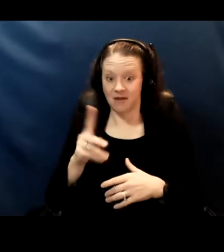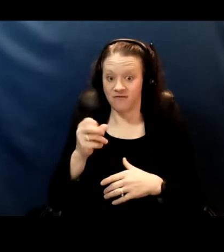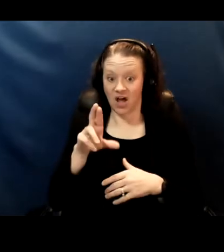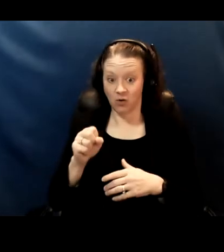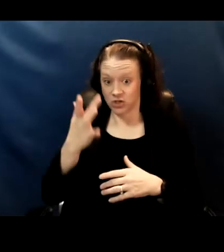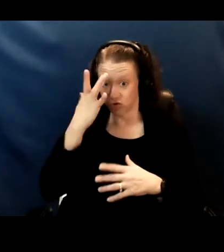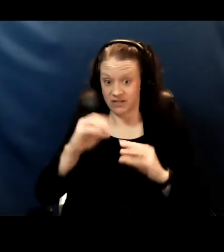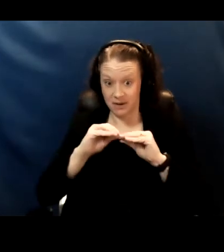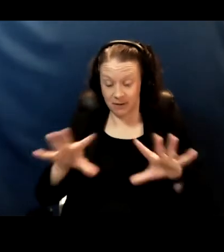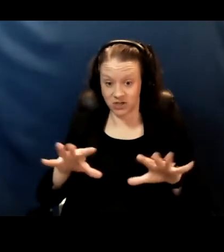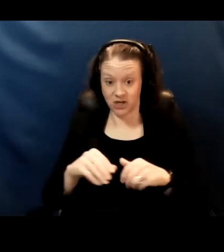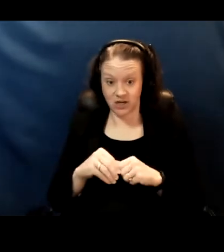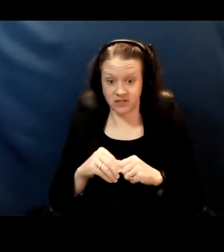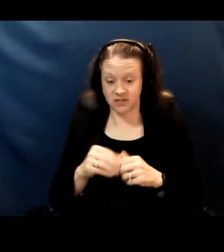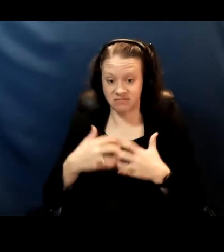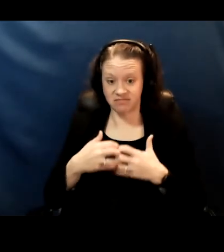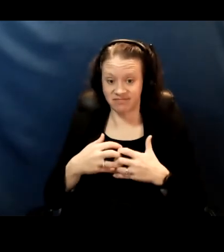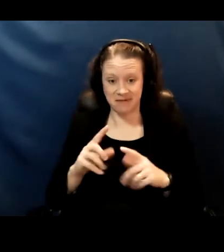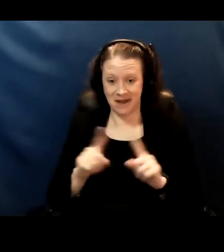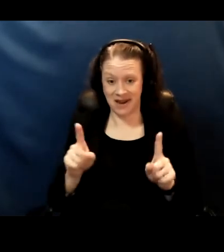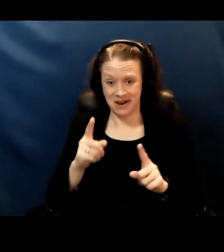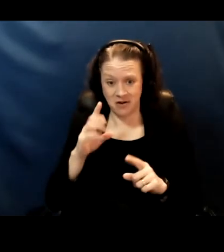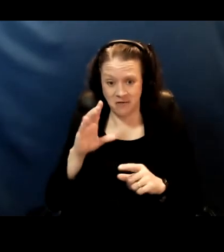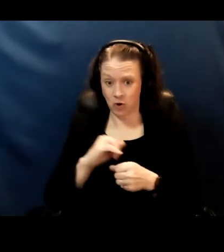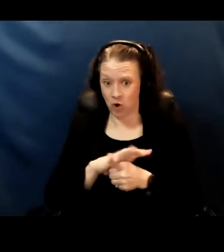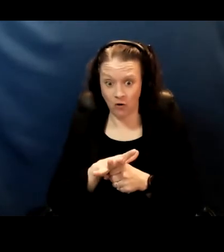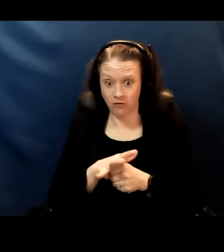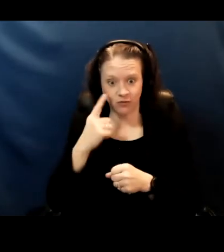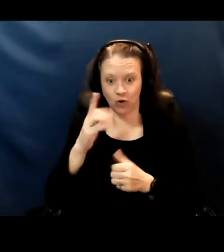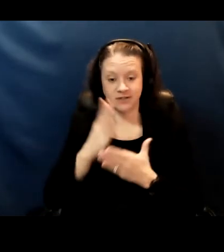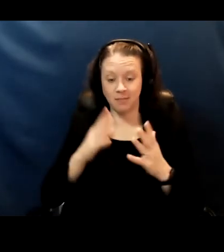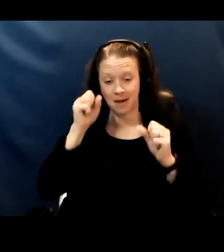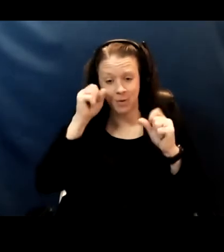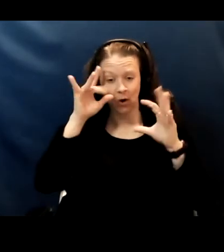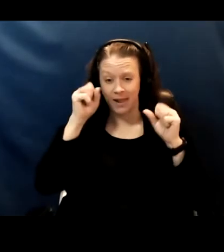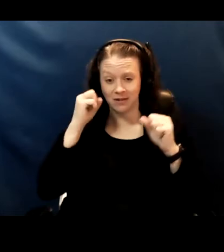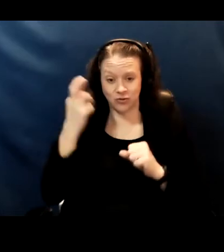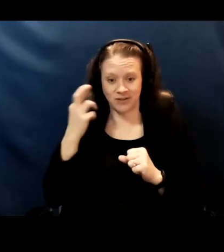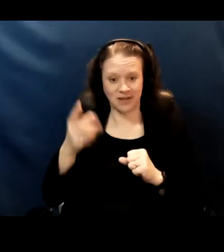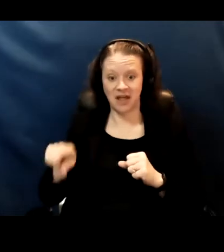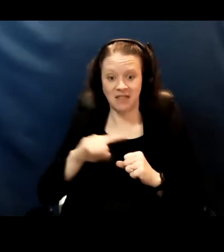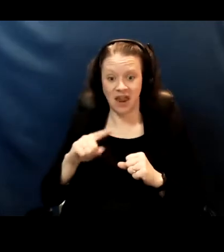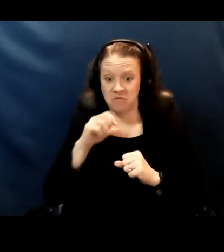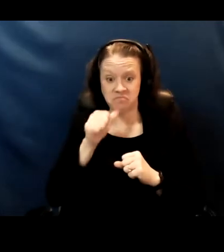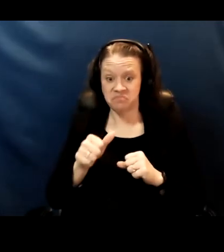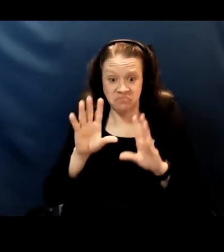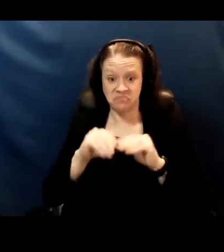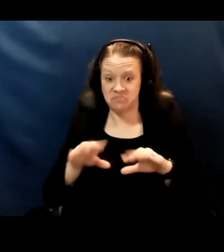but when it comes to COVID for some miraculous reason they are not particularly good.